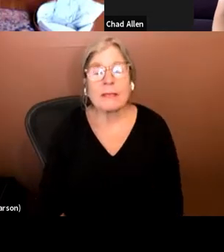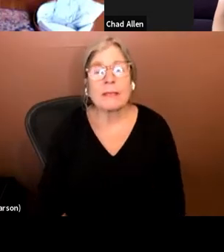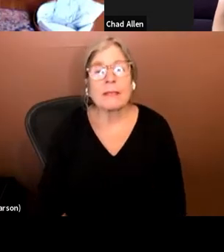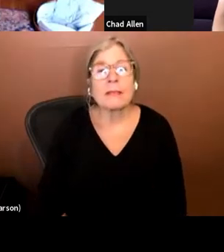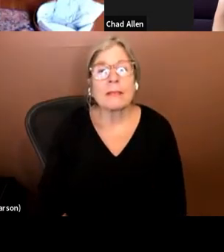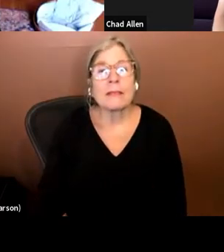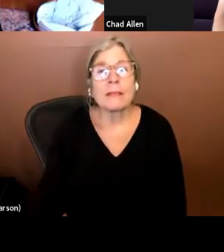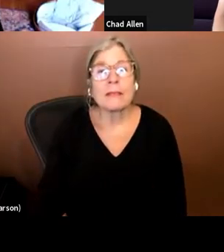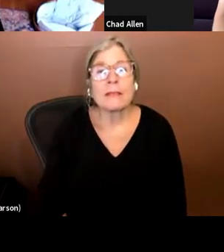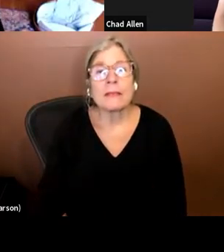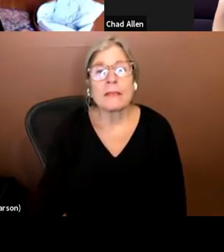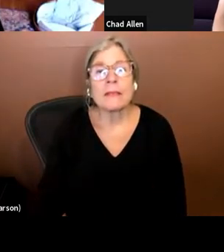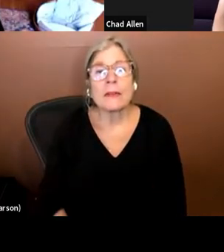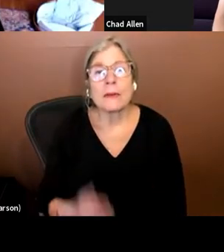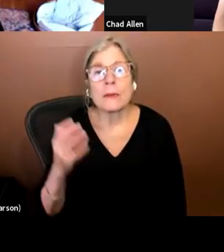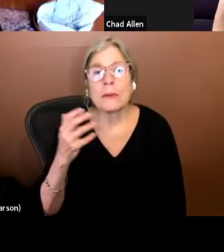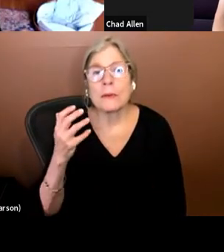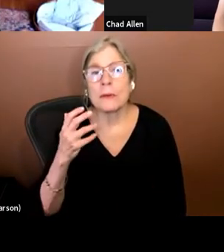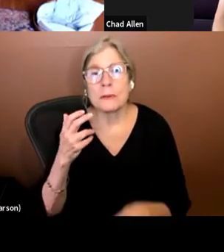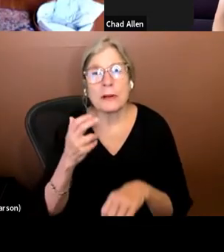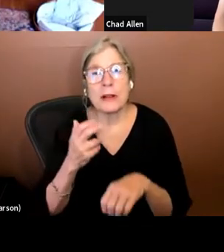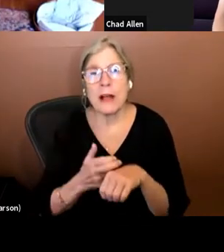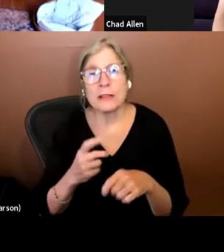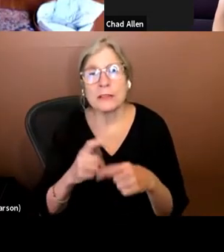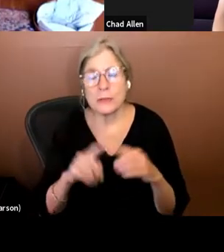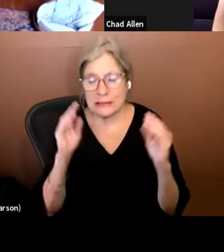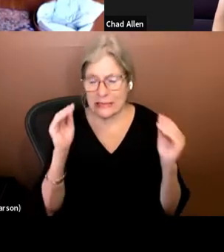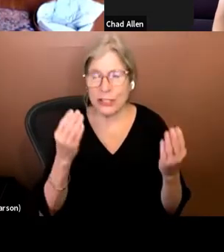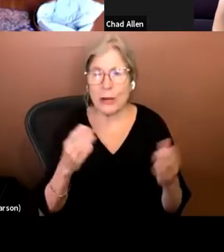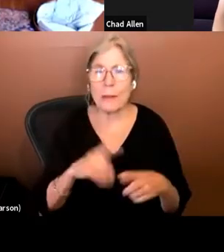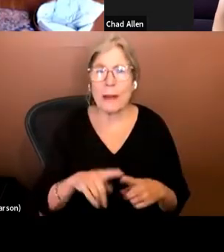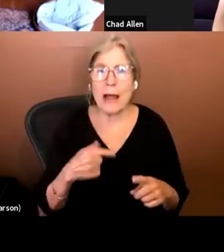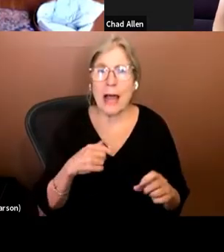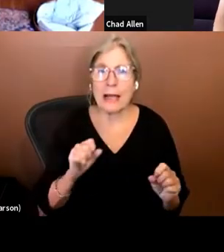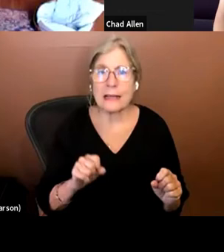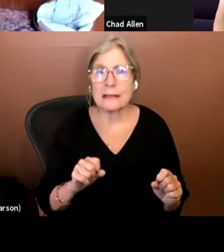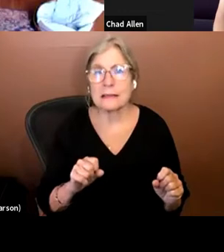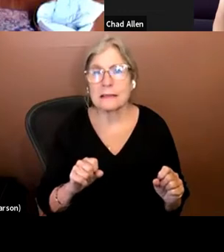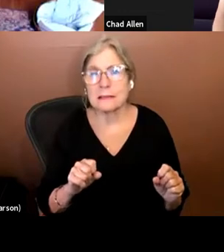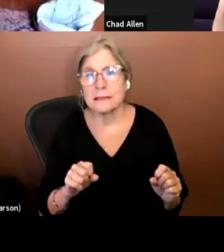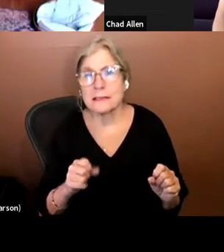it's pretty hard to try to teach it here. Suffice it to say, we came up with